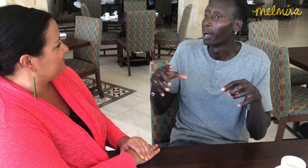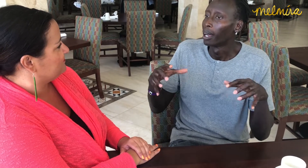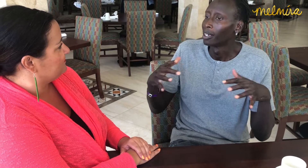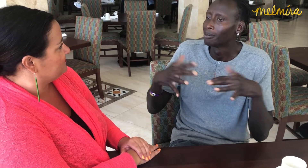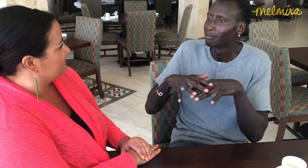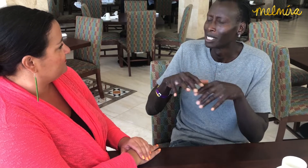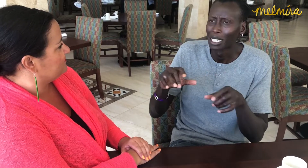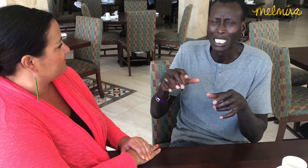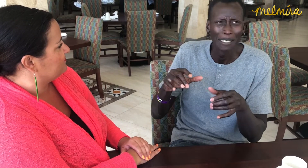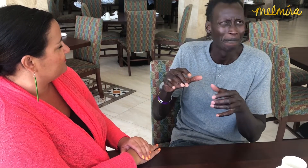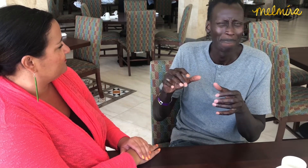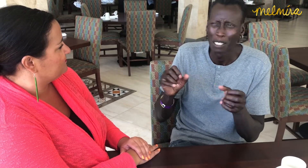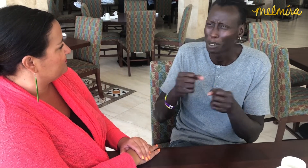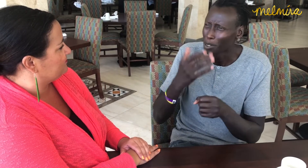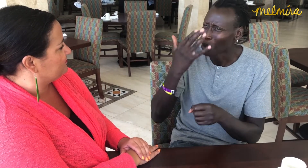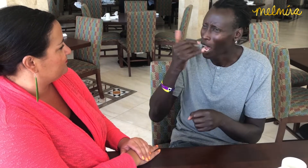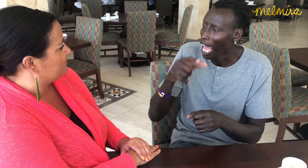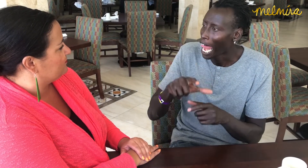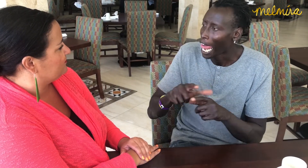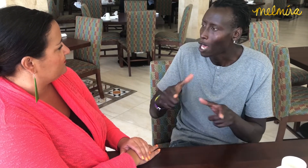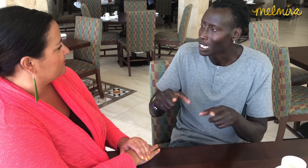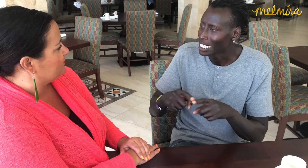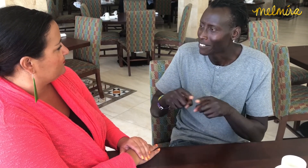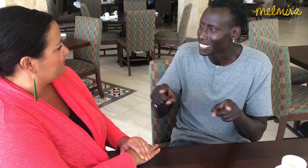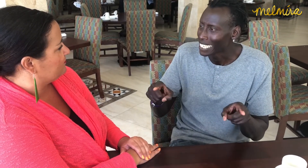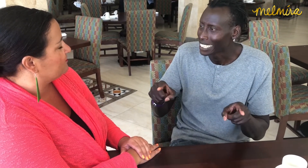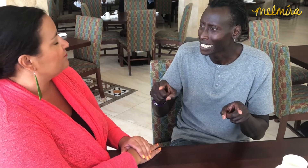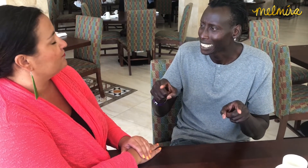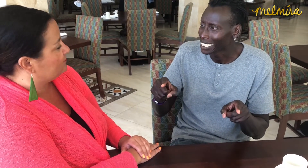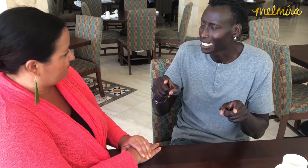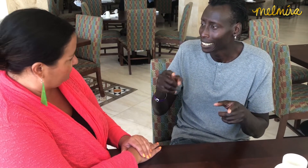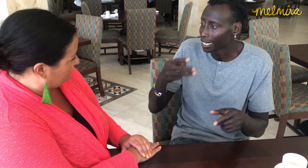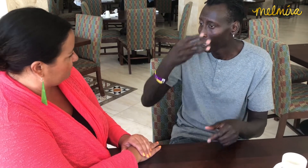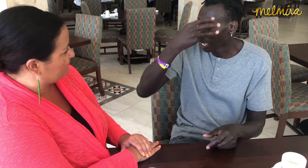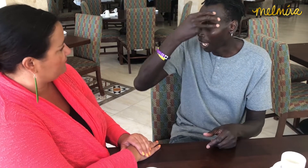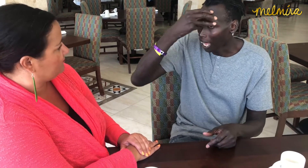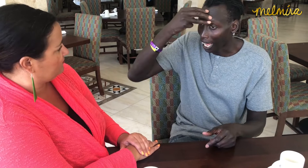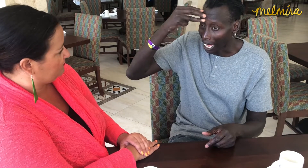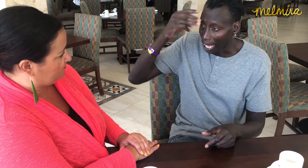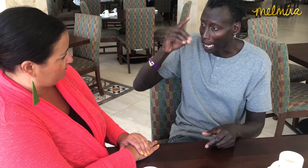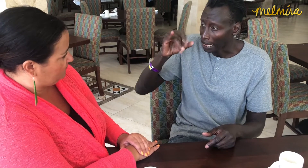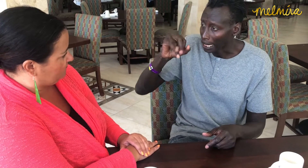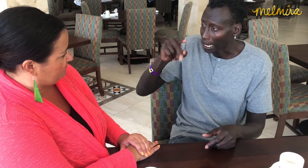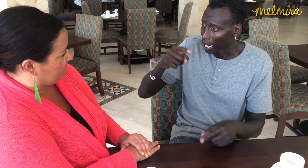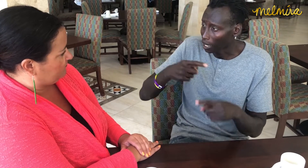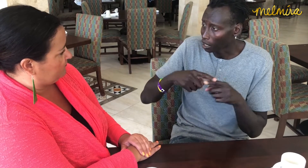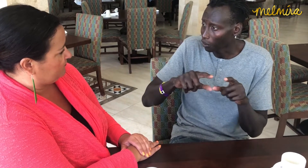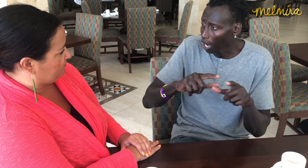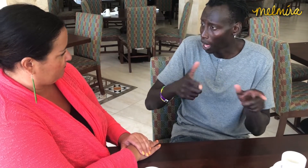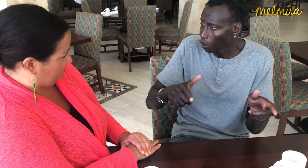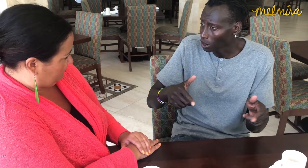but that's because of the language access. Dinka has their own language.